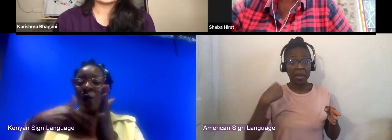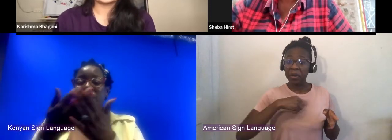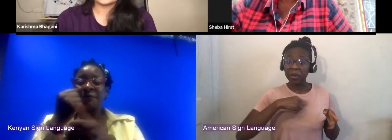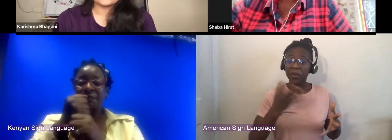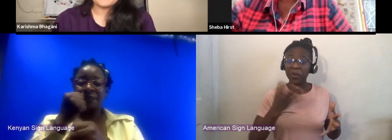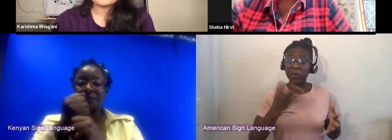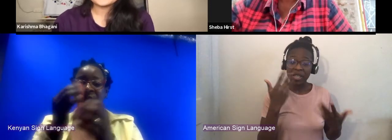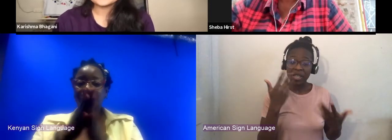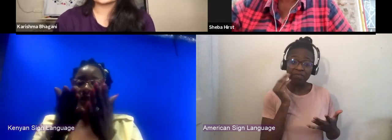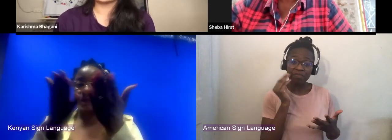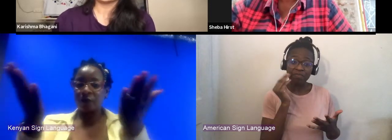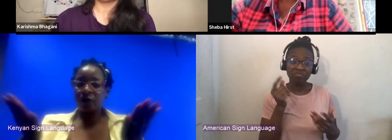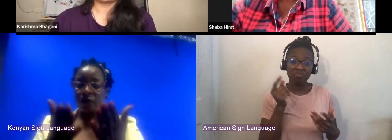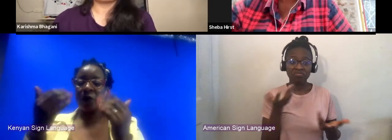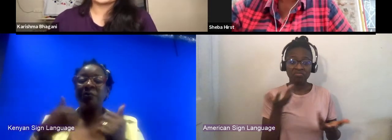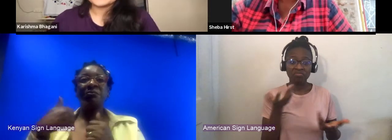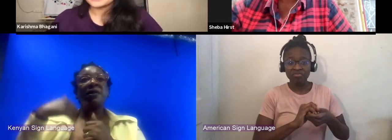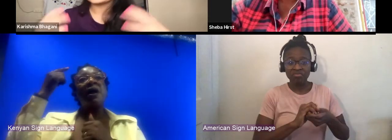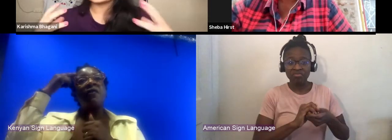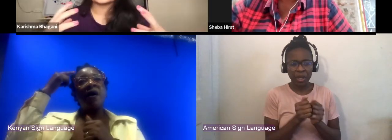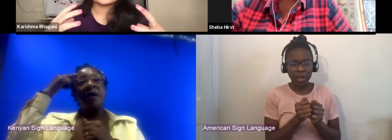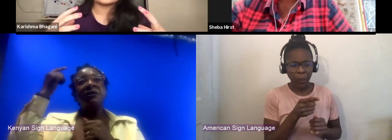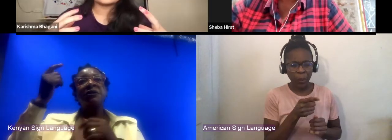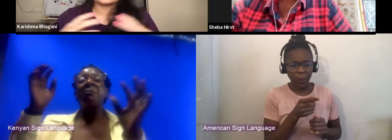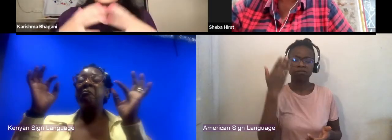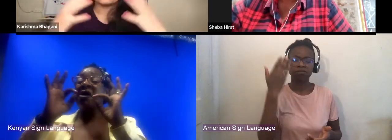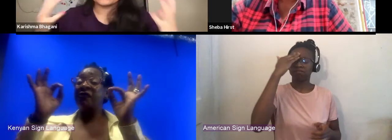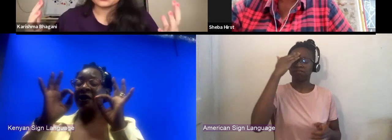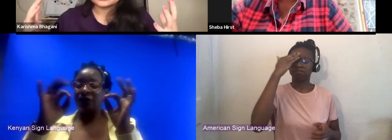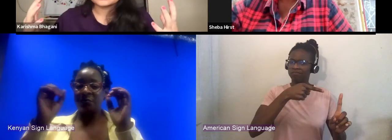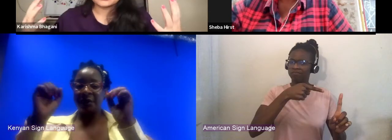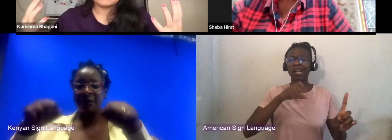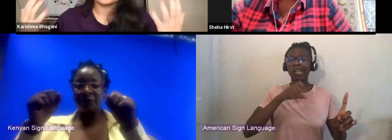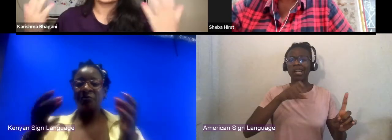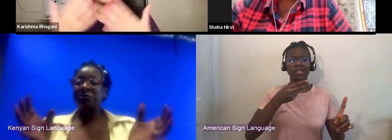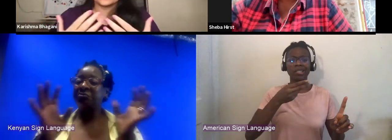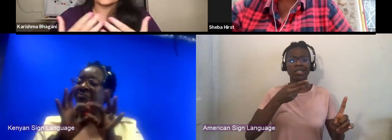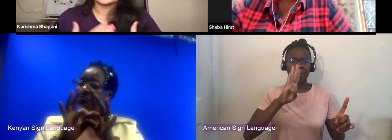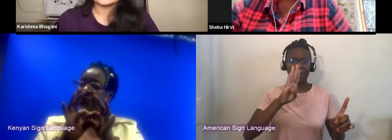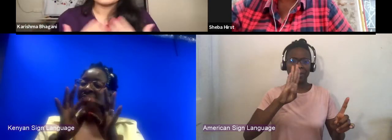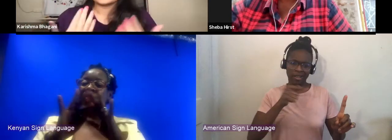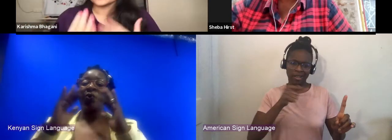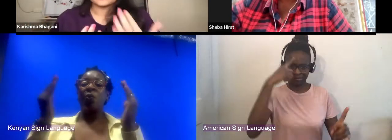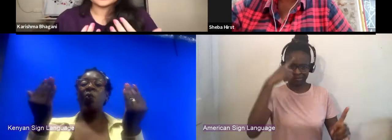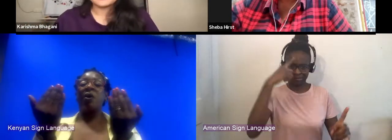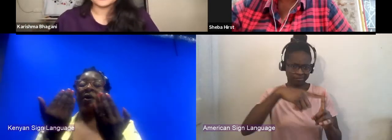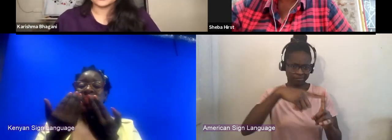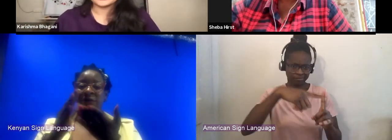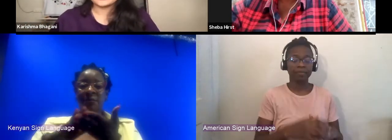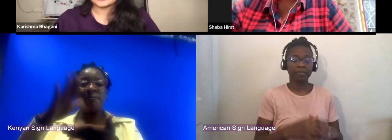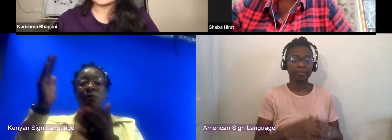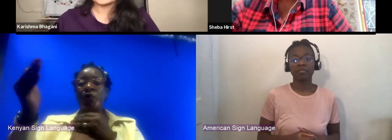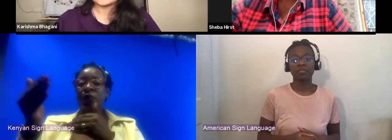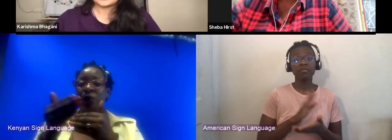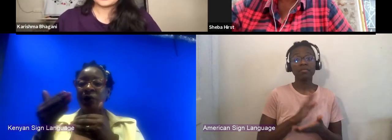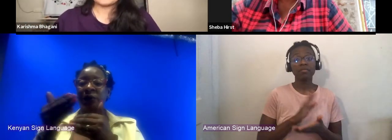it's so marvelous to be able to be connected in the world much more closely because of the time that we're living in.